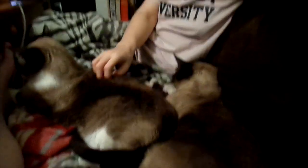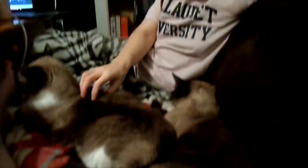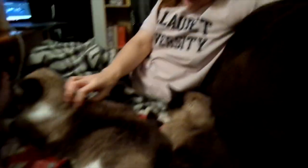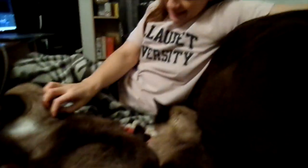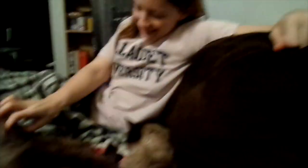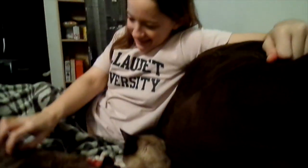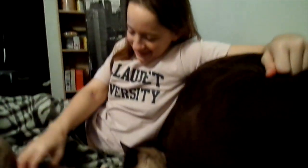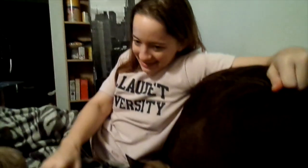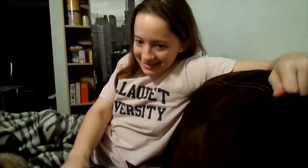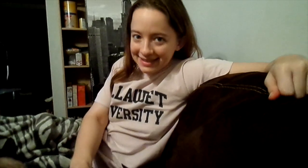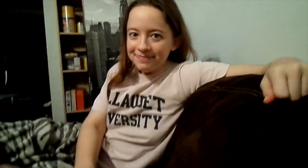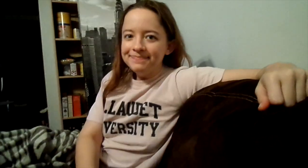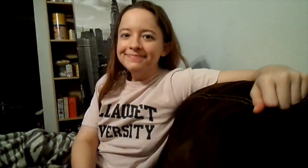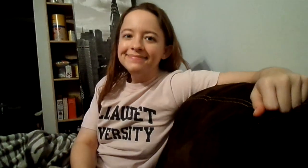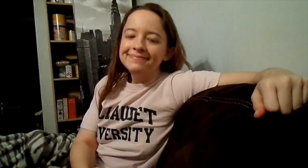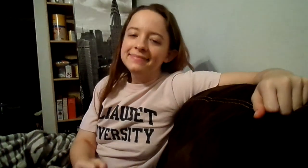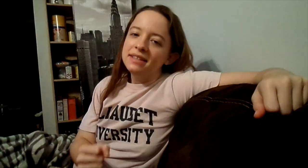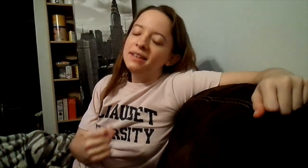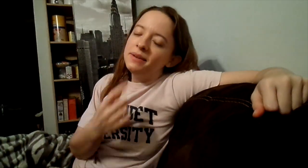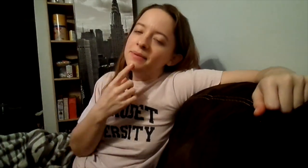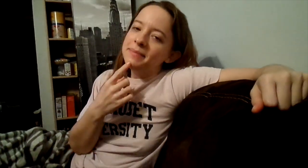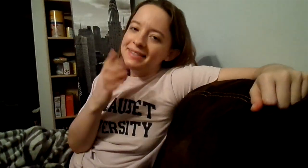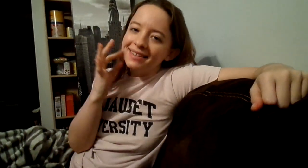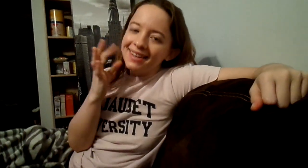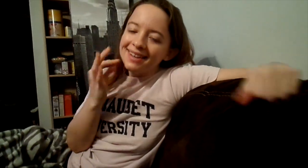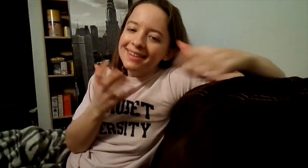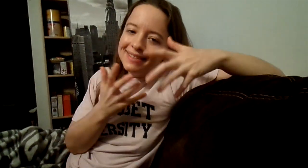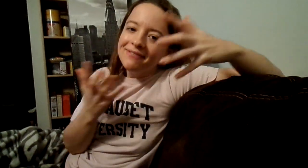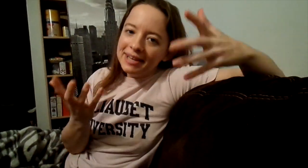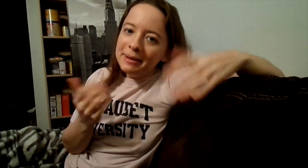We miss the kitties very